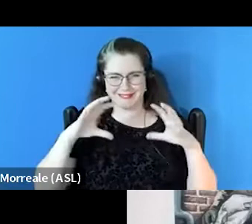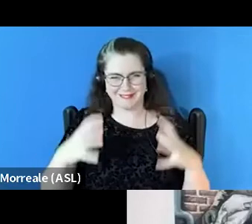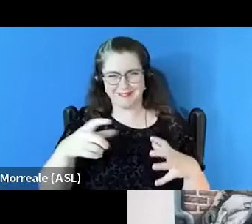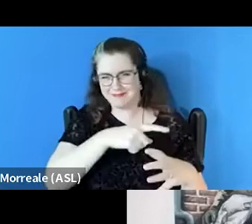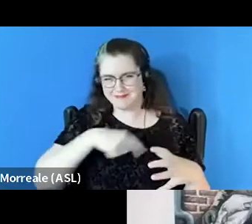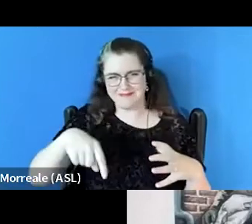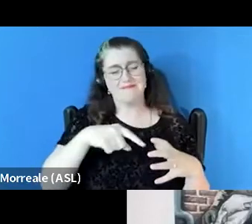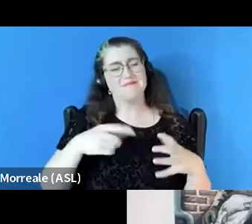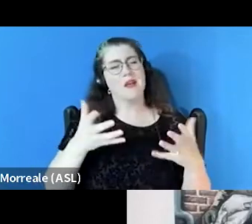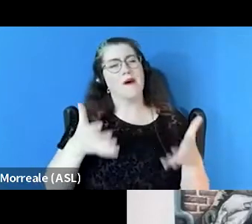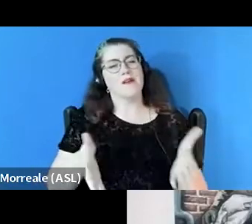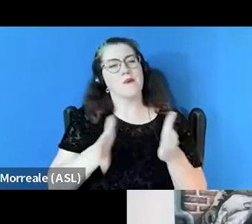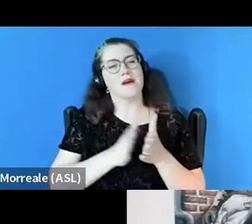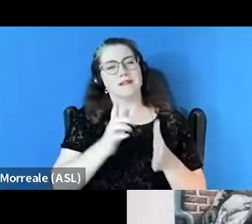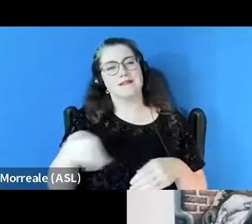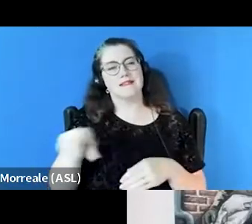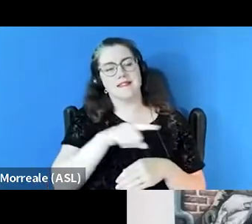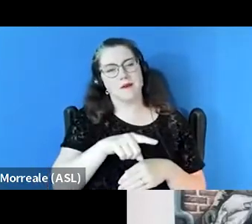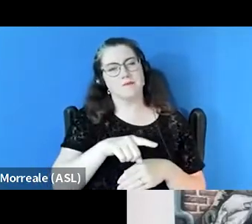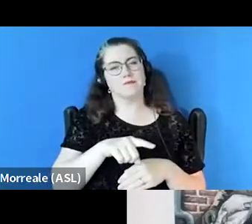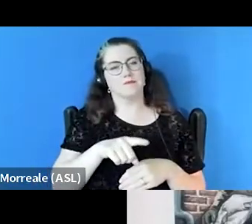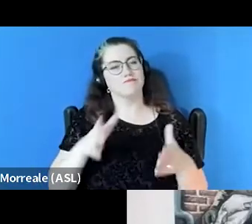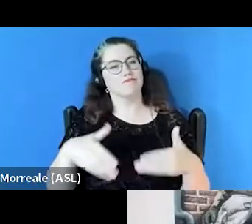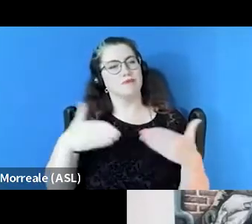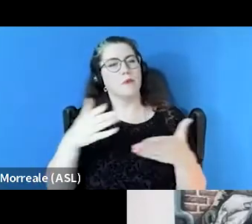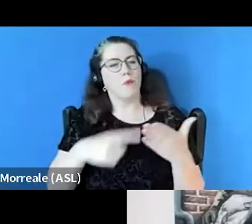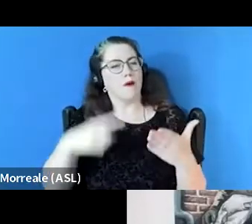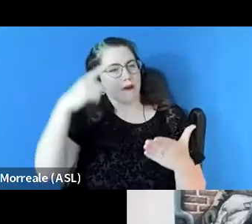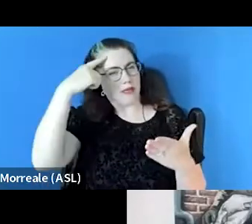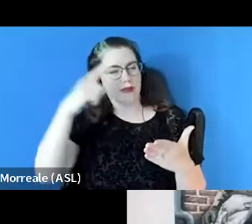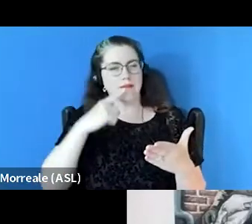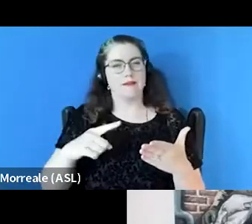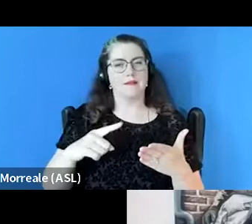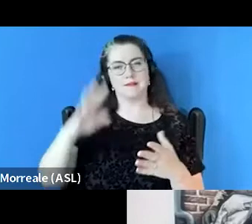to bring to the fore what they think some of the innovative practice models are.